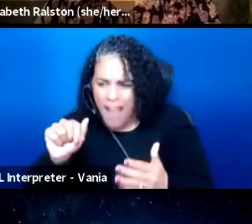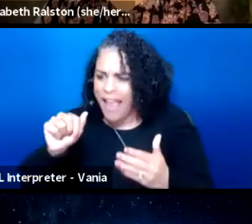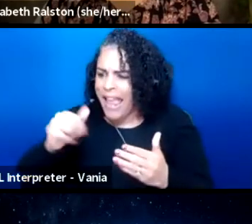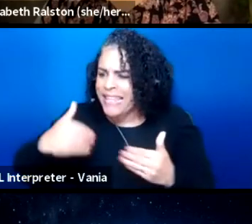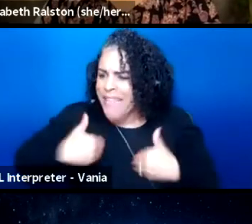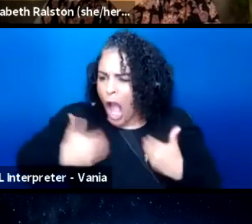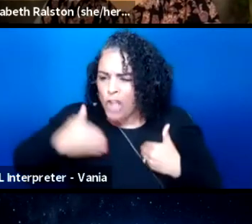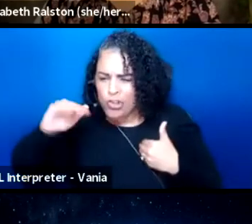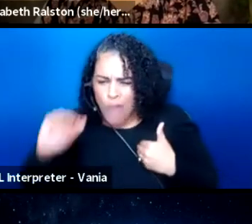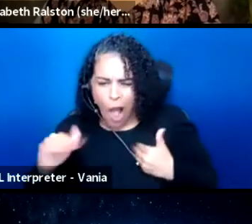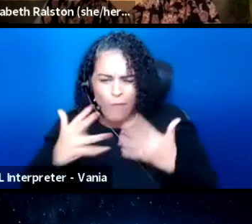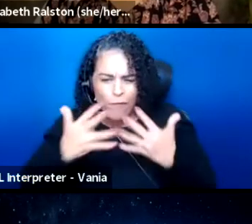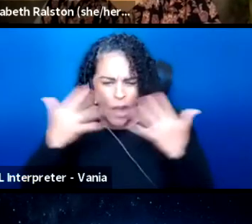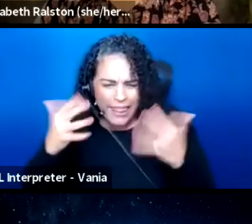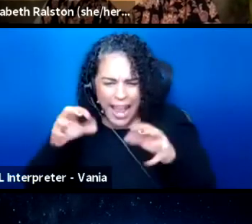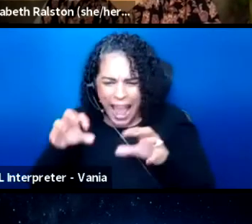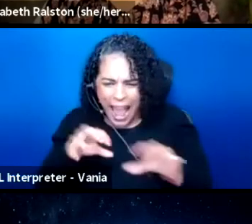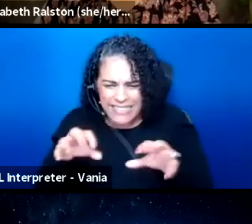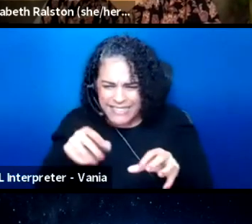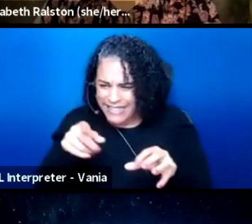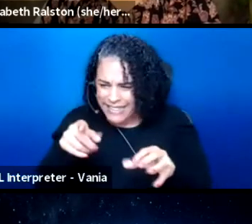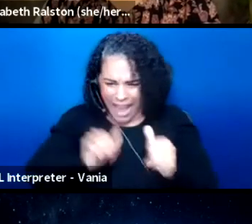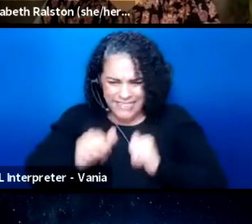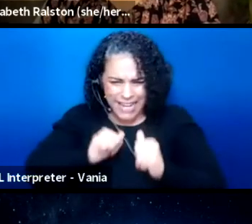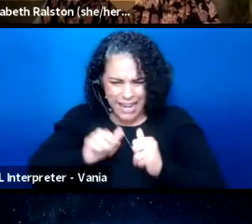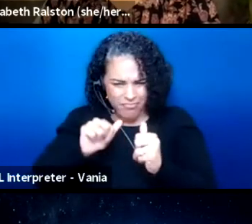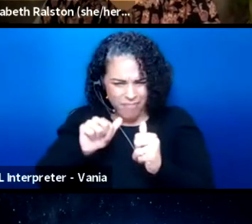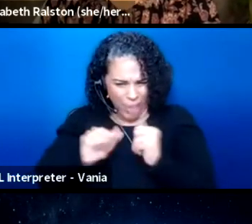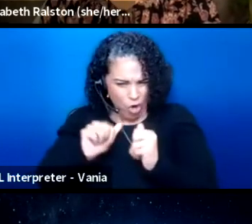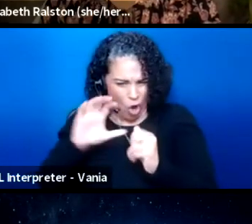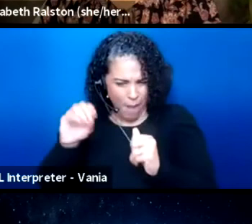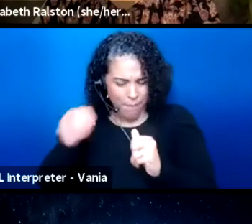acting theater company, and the concept of social stories,